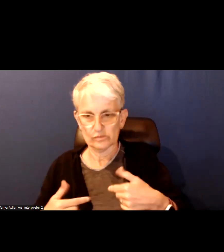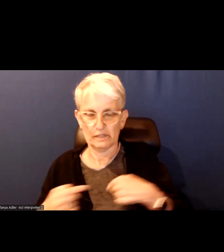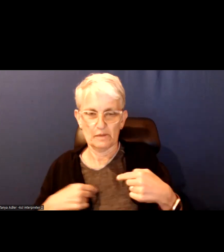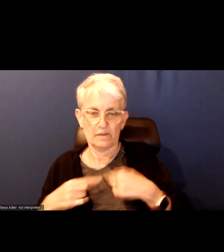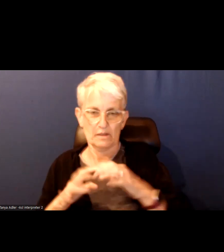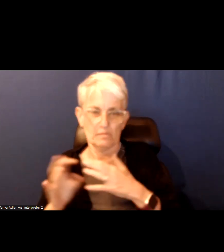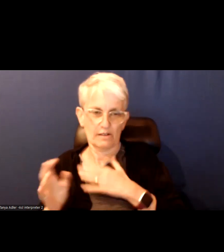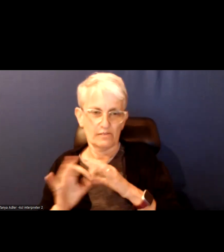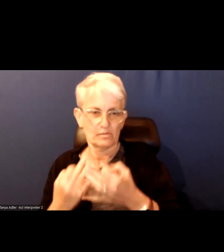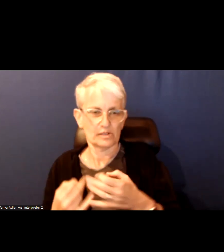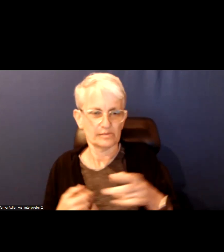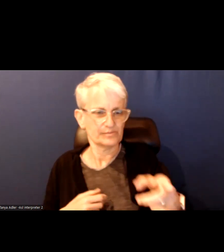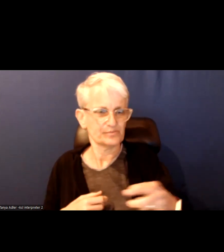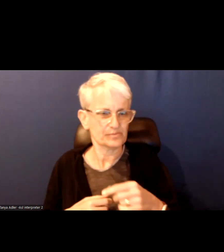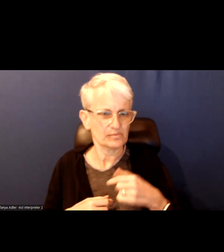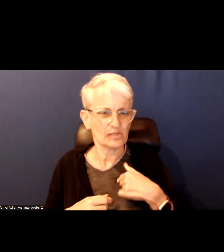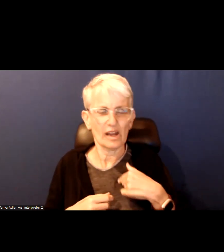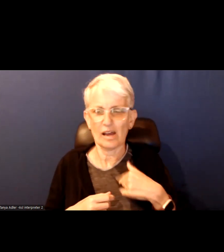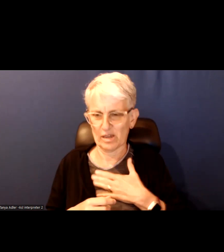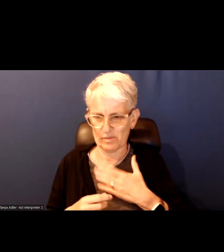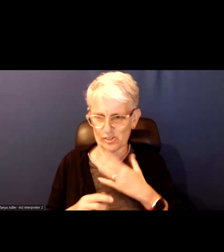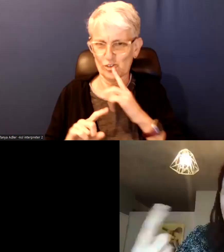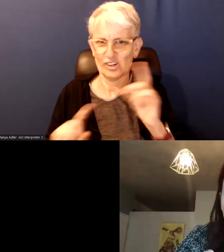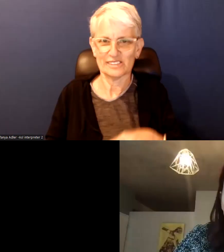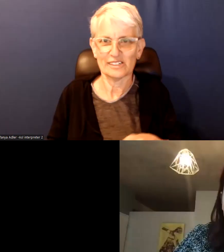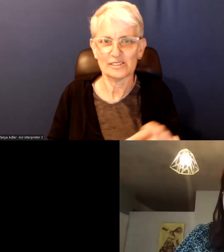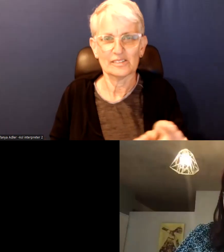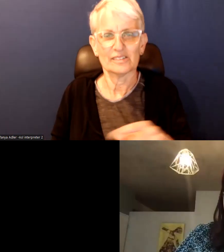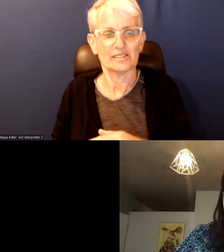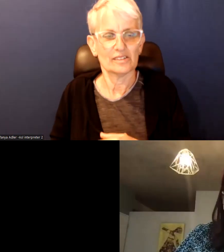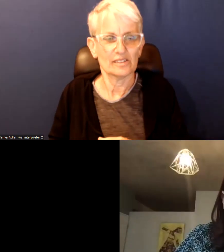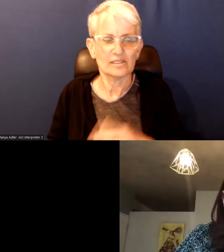I'm happy to kick them off. To me that comes back to voting.